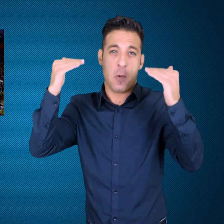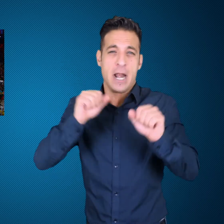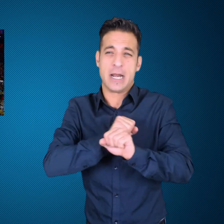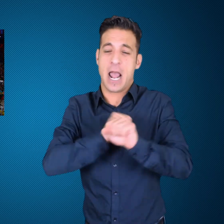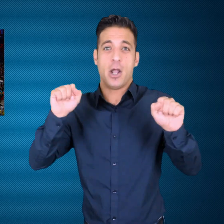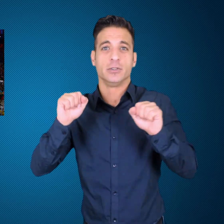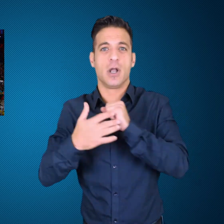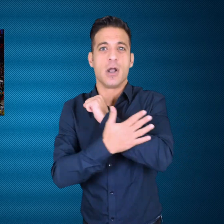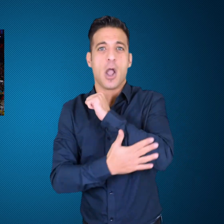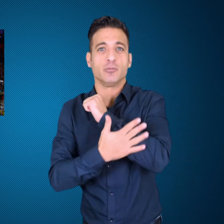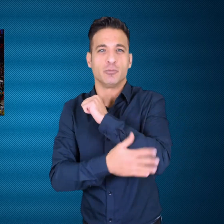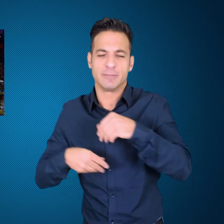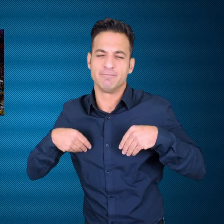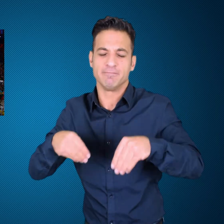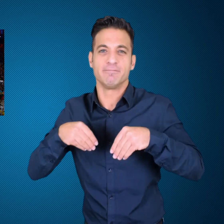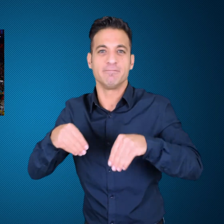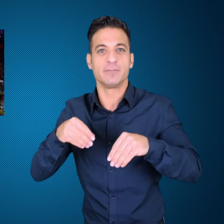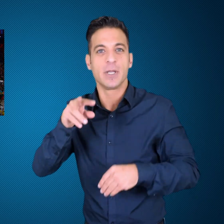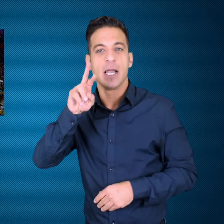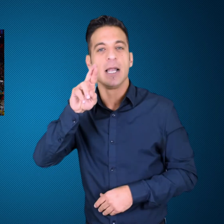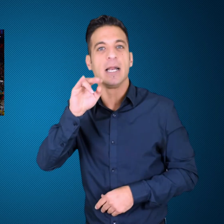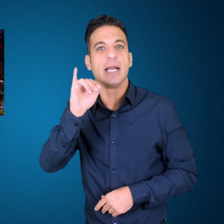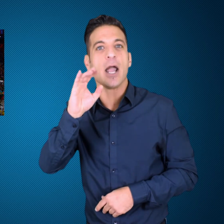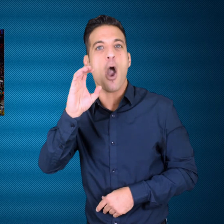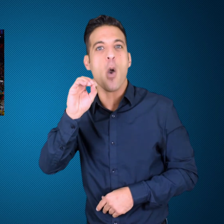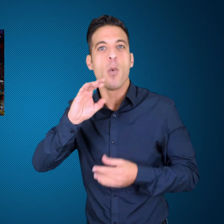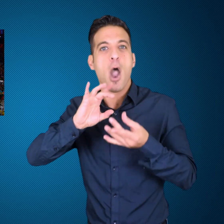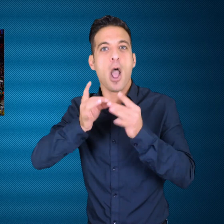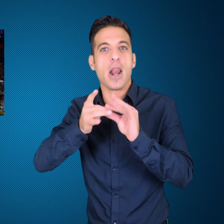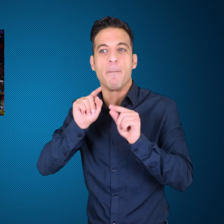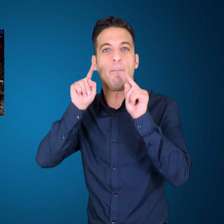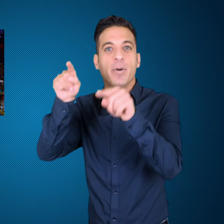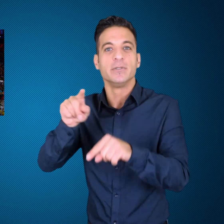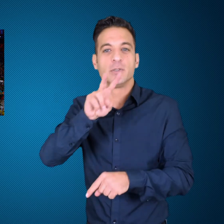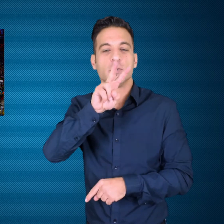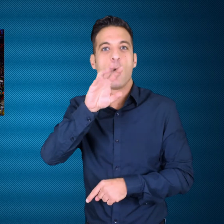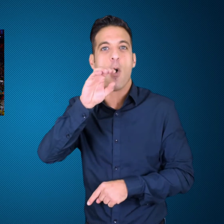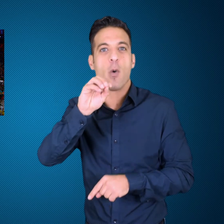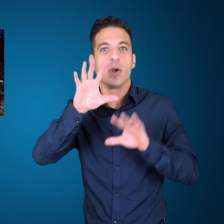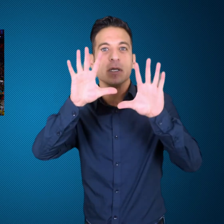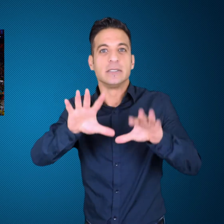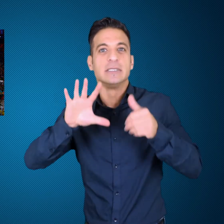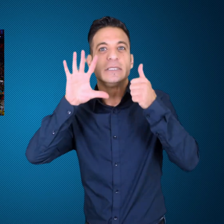up and the highest number of countries participated in the Rio 2016 Games in